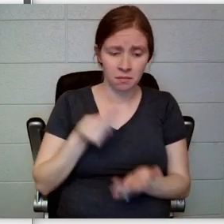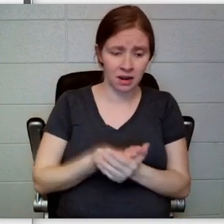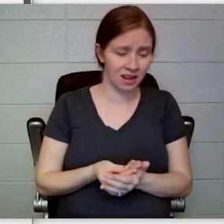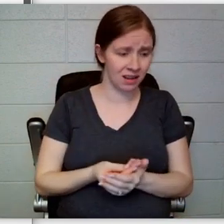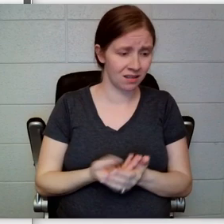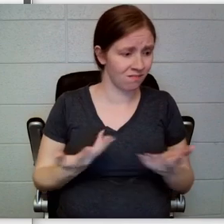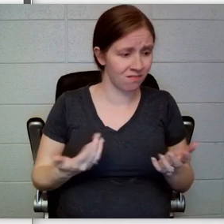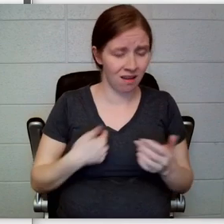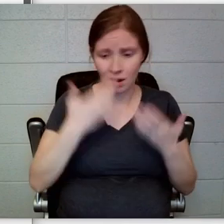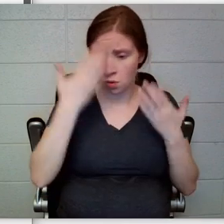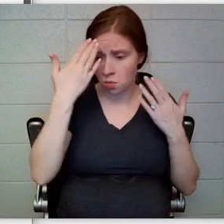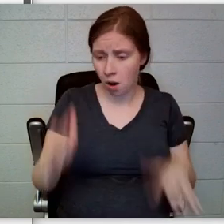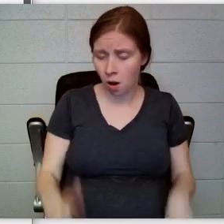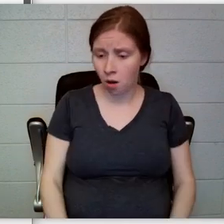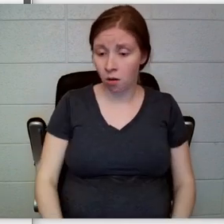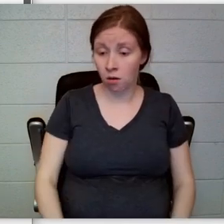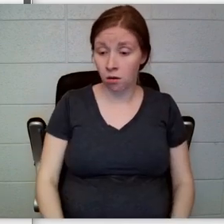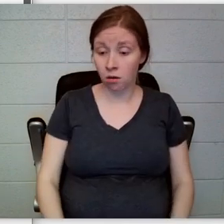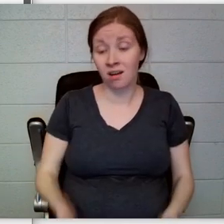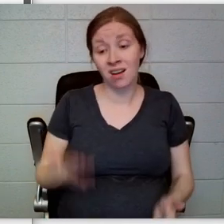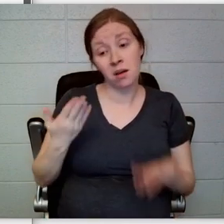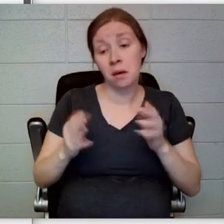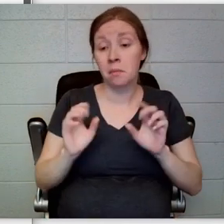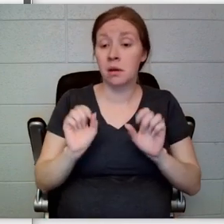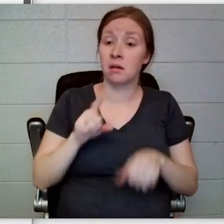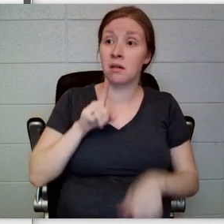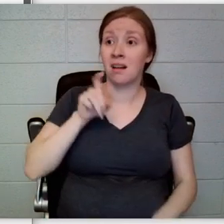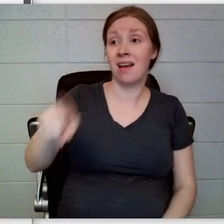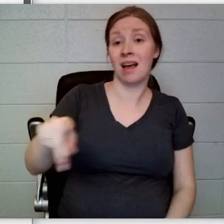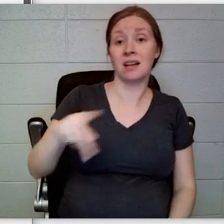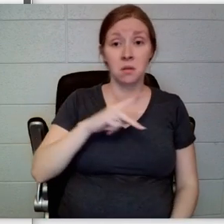it,” Violet said doubtfully, as Klaus stood beside her and dried